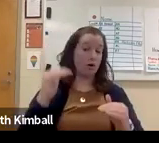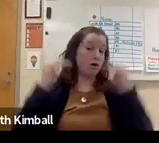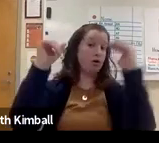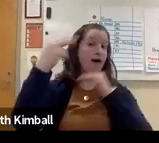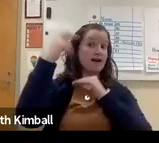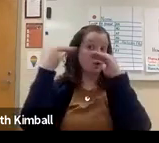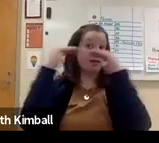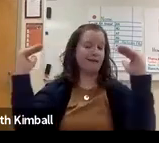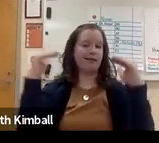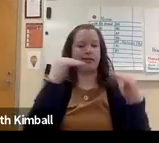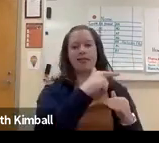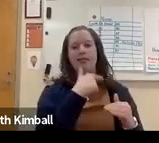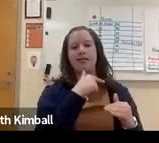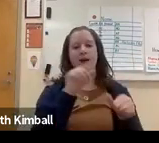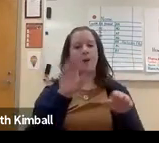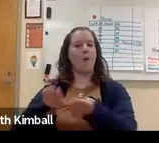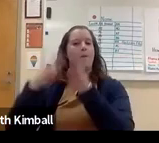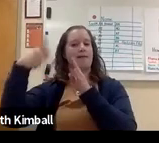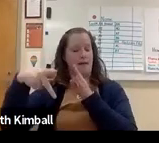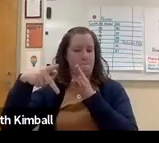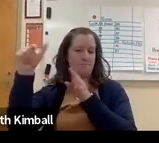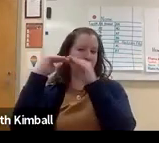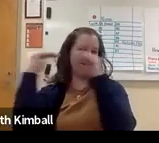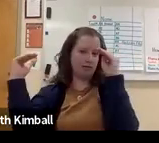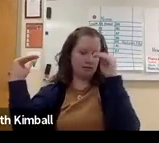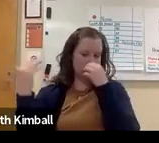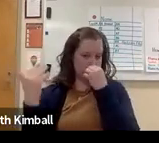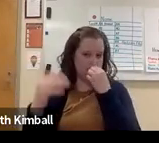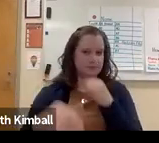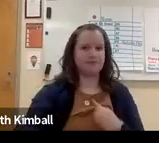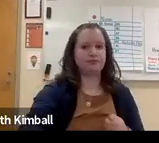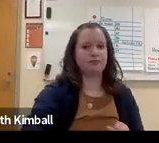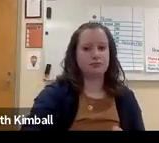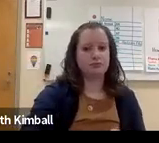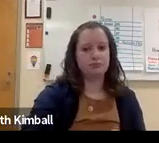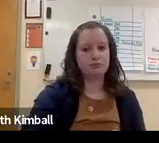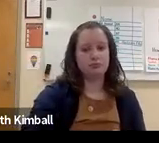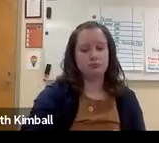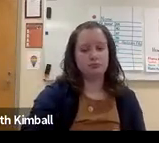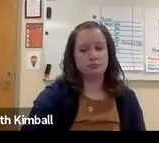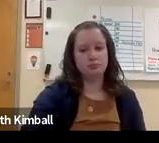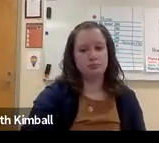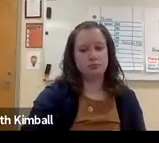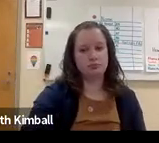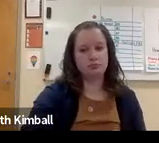And so when they were ready to advance to the high school level, then I opened up that next level for them.